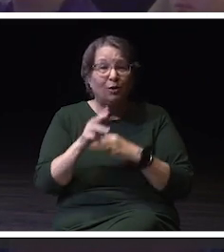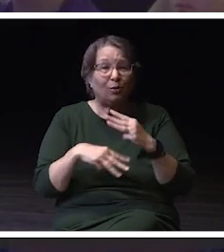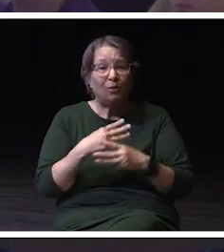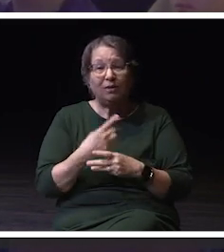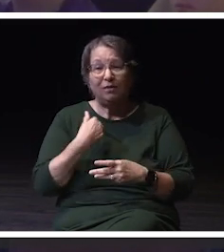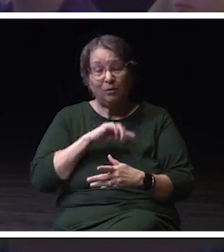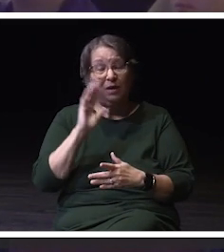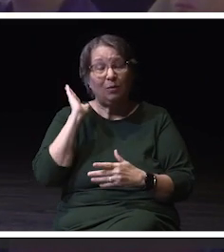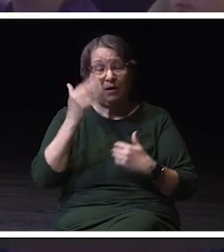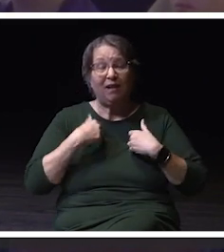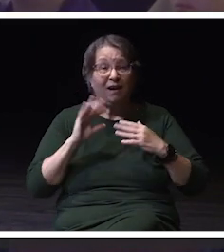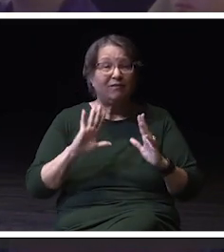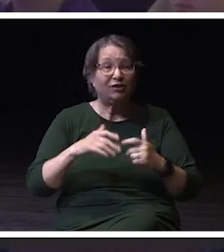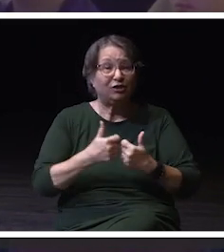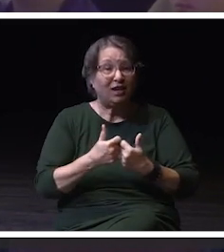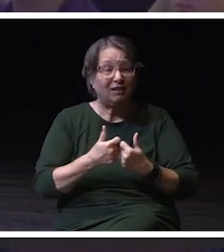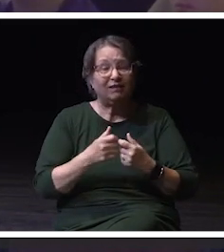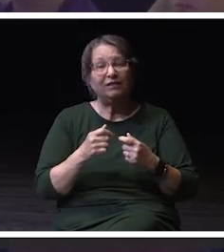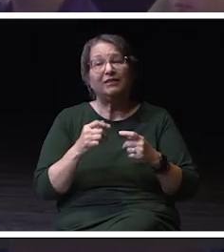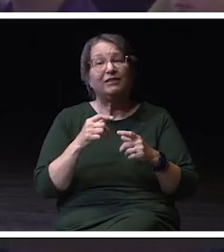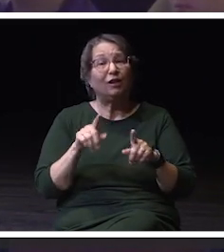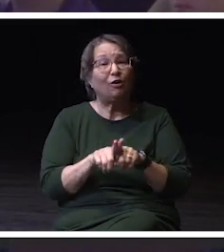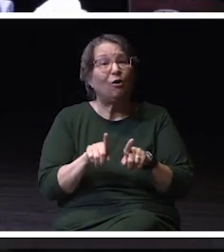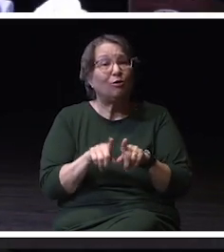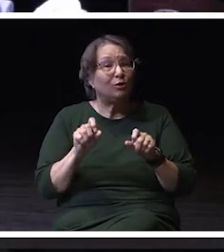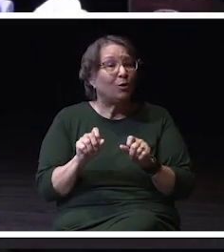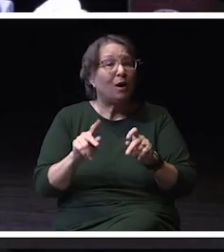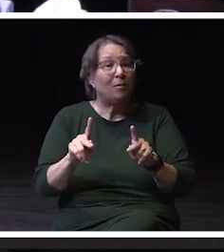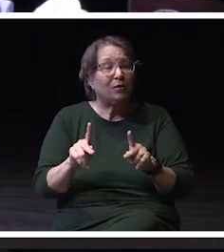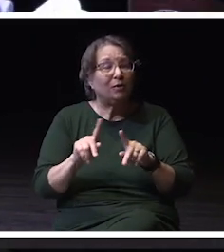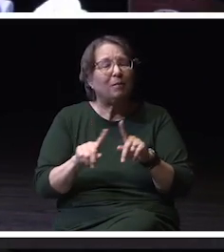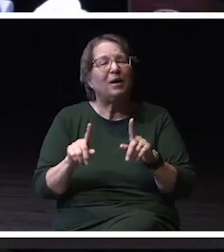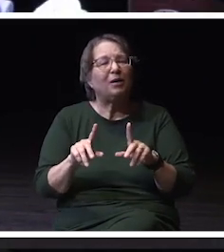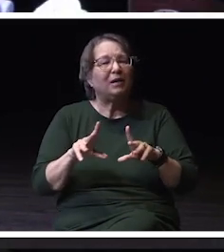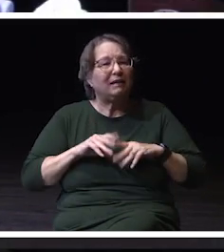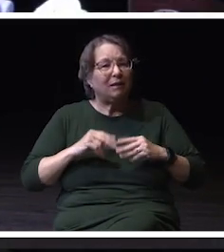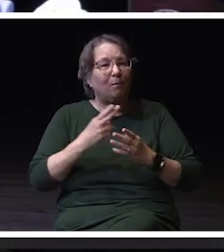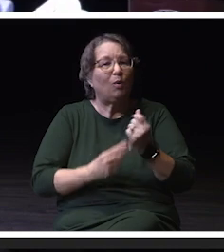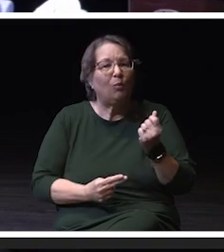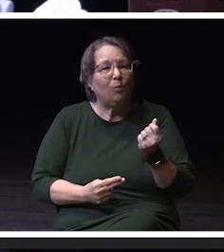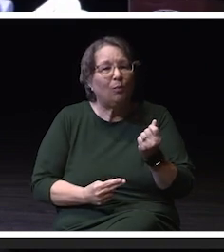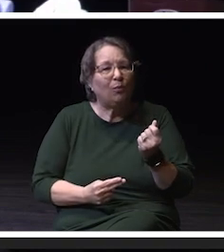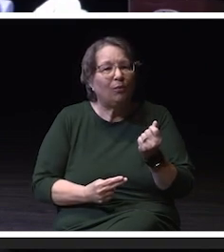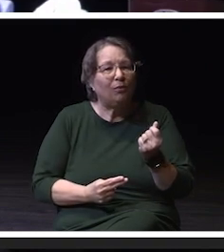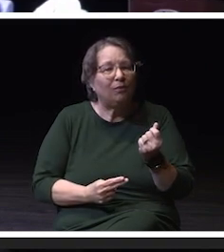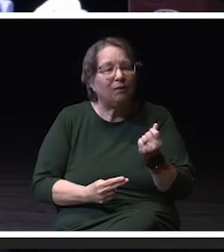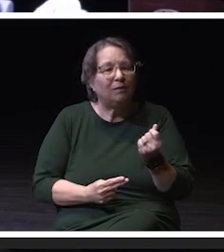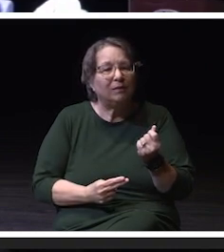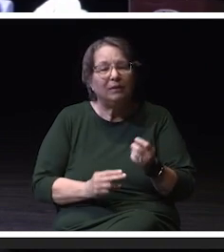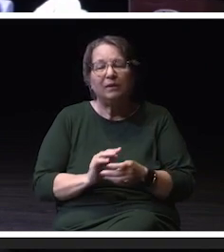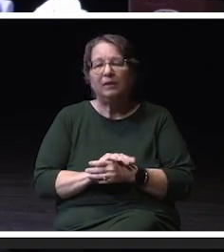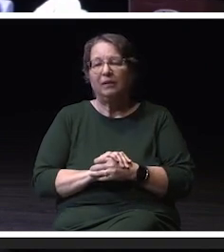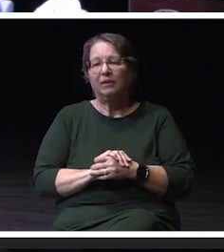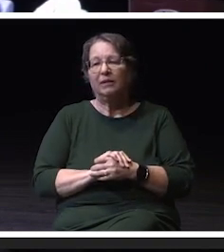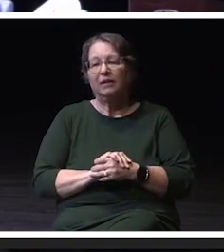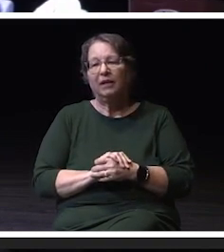and opportunities, but we should embrace those, and we should lean into those, and remain grounded and who